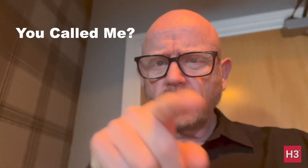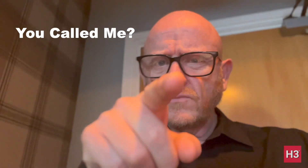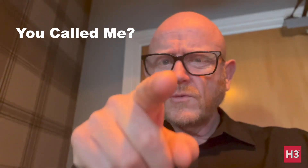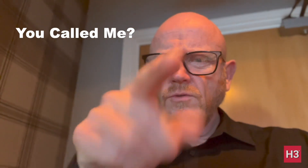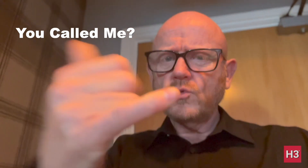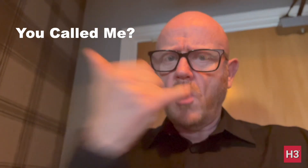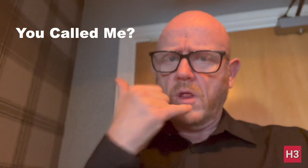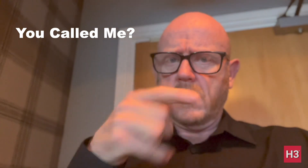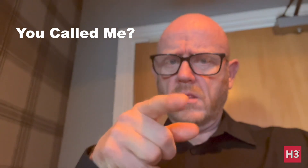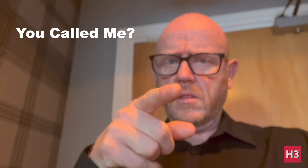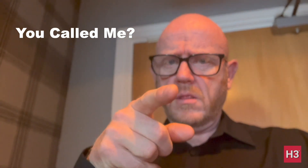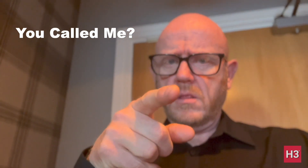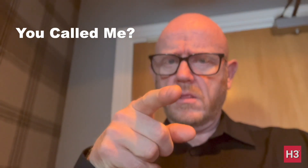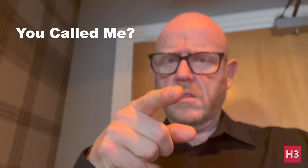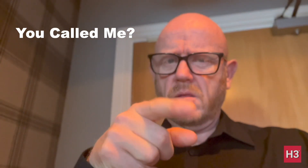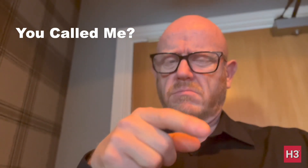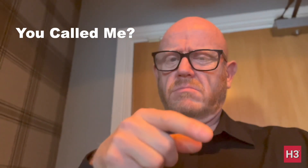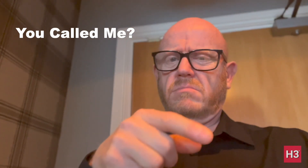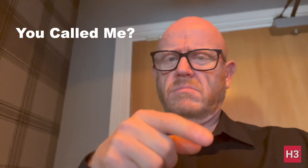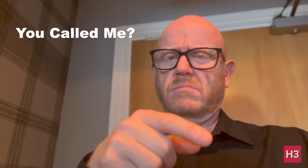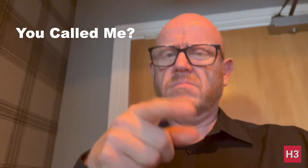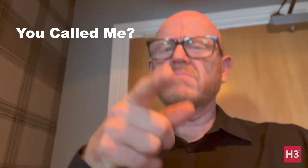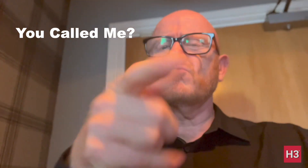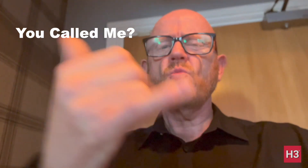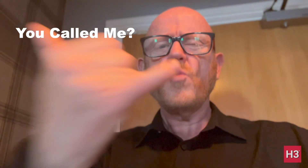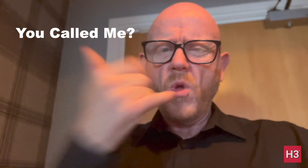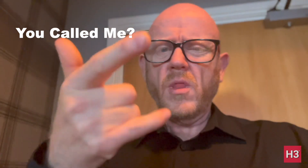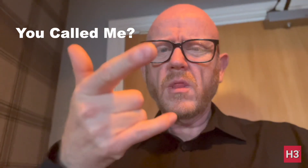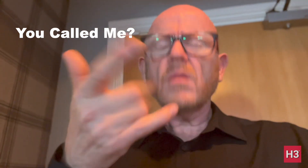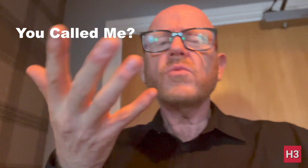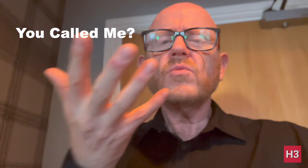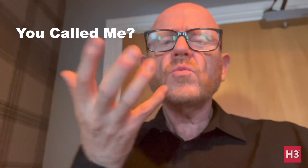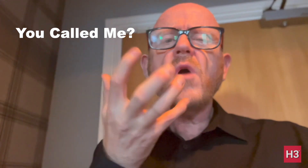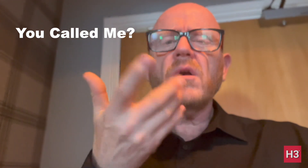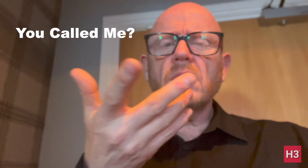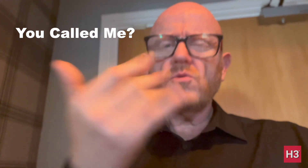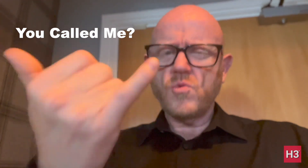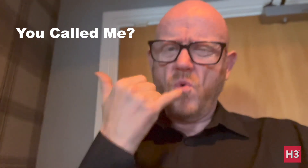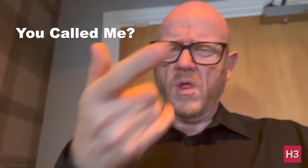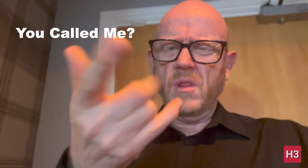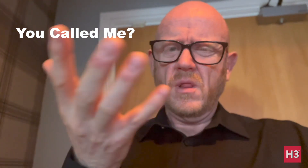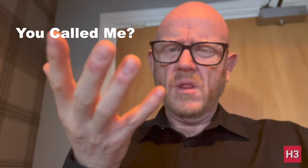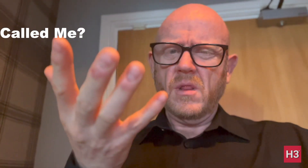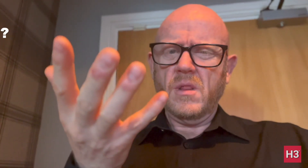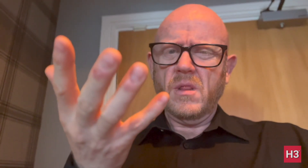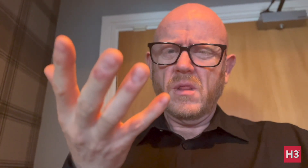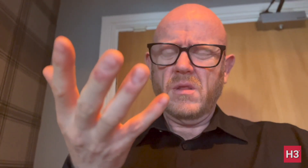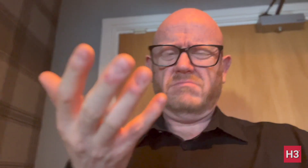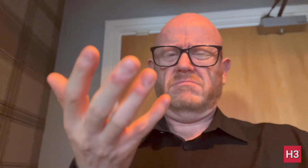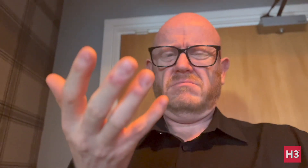You called, what did you want? YOU called! What is it?